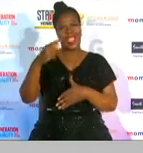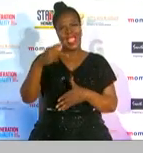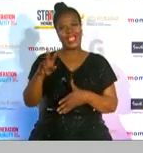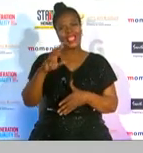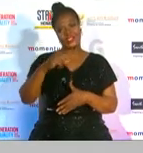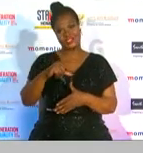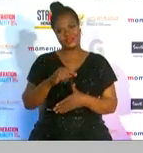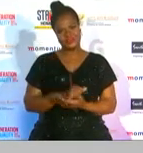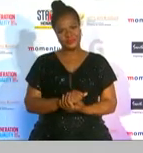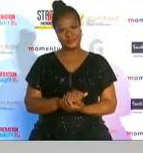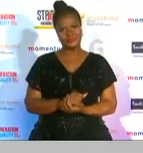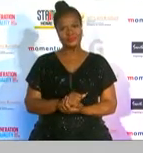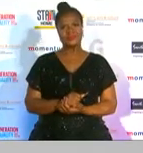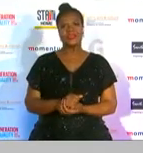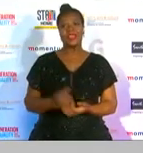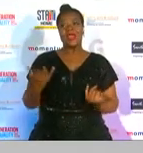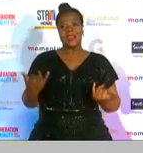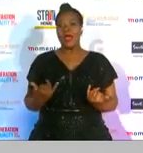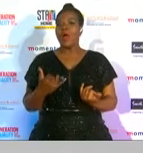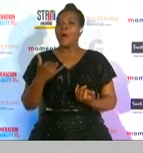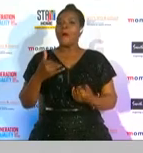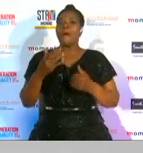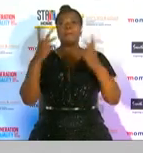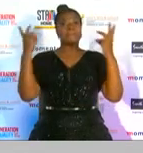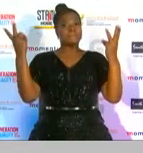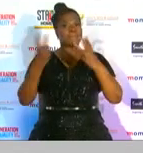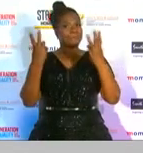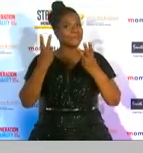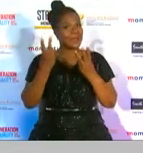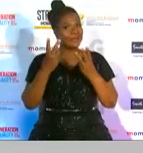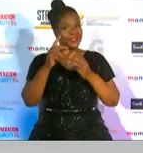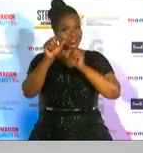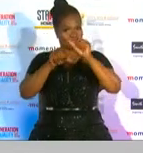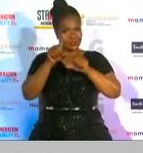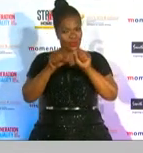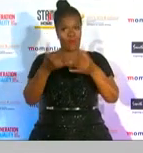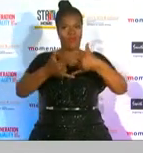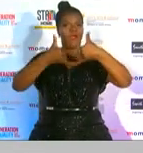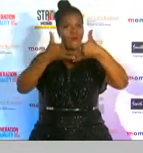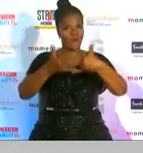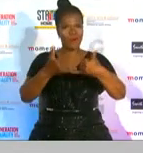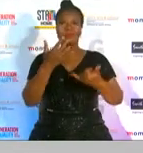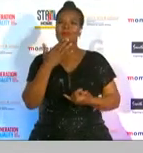now the much anticipated public choice award is next this award goes to the person with the most